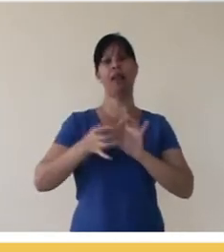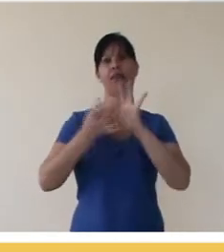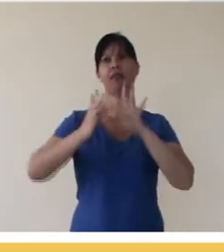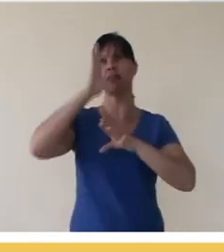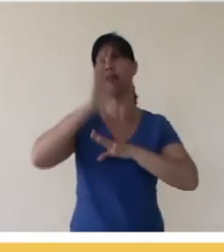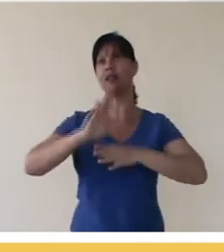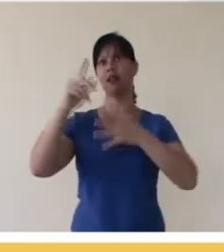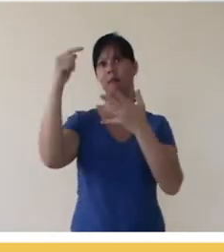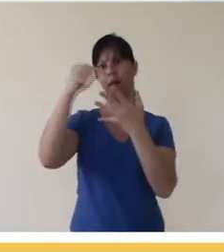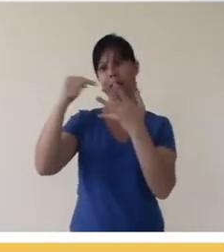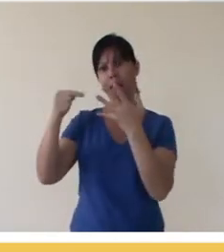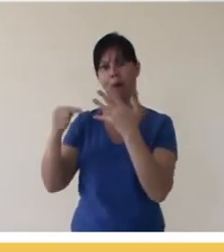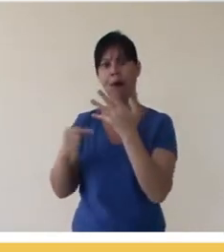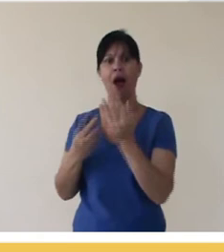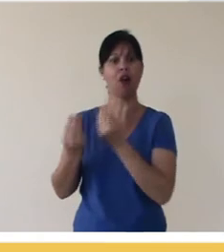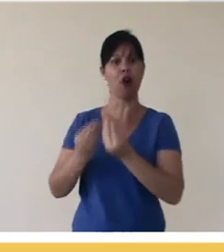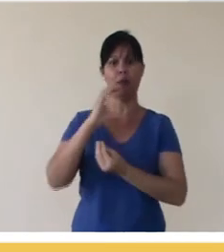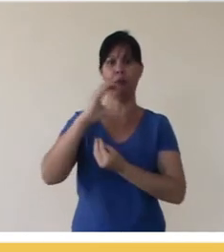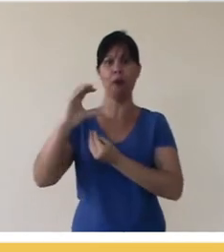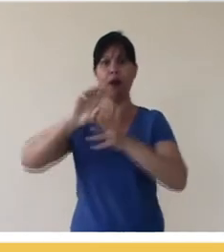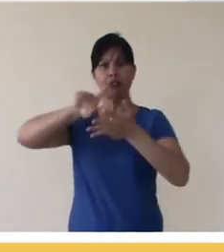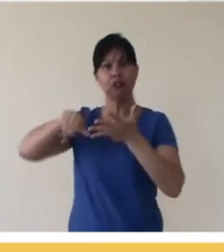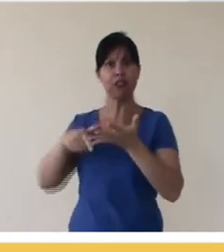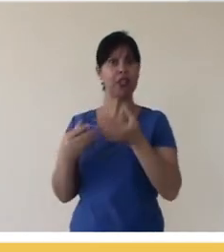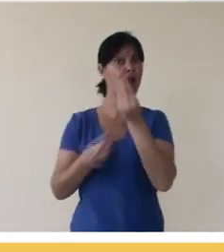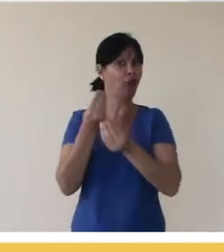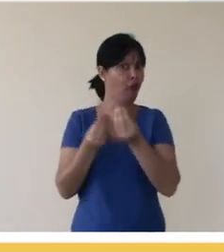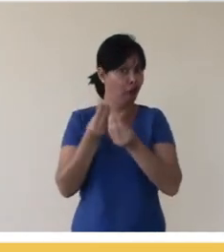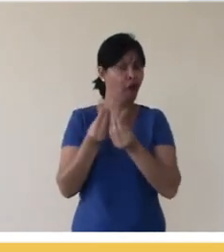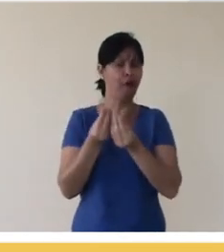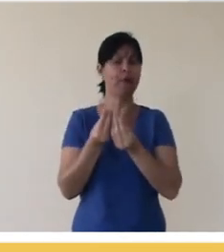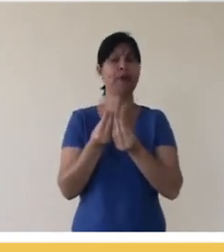you equate different Creative Commons licenses to create a work, and which